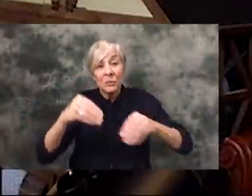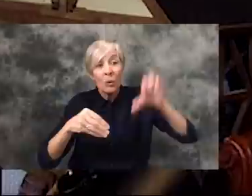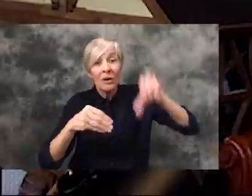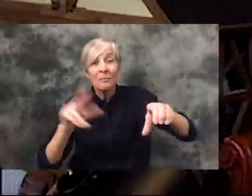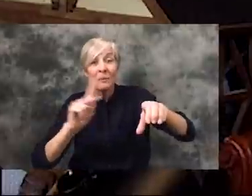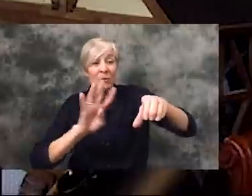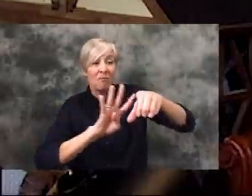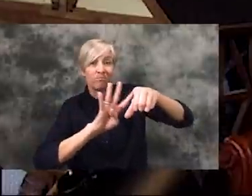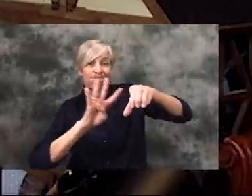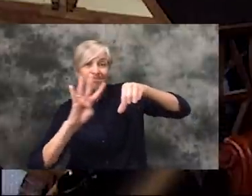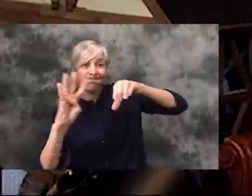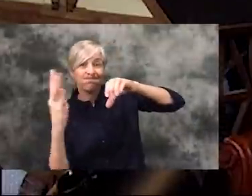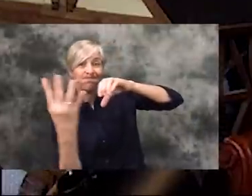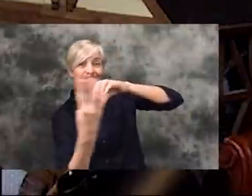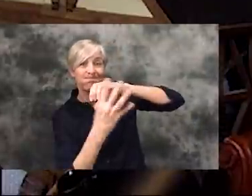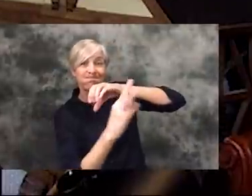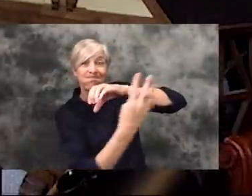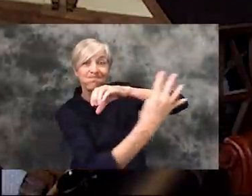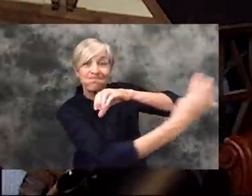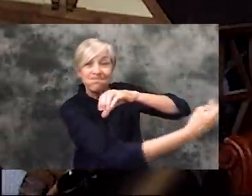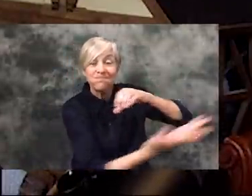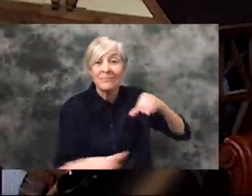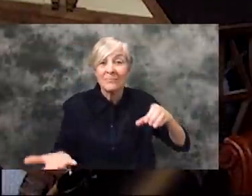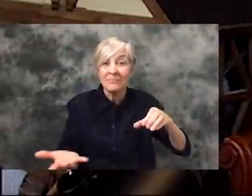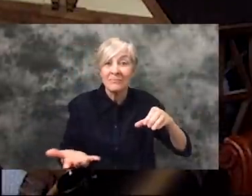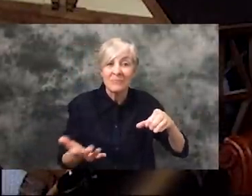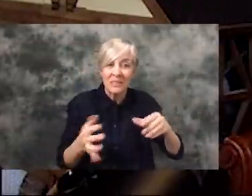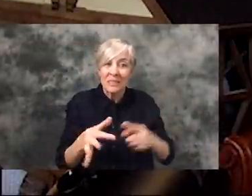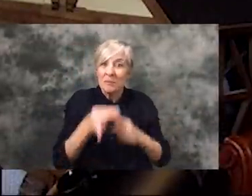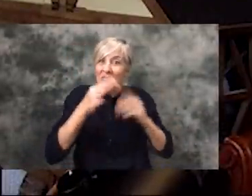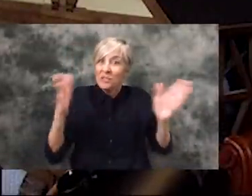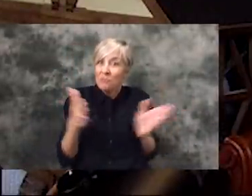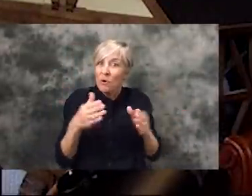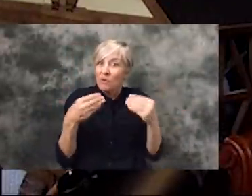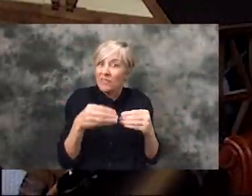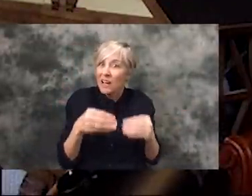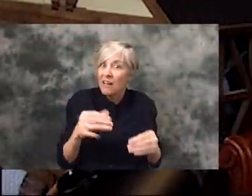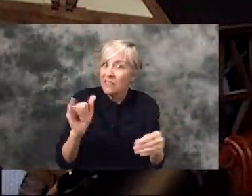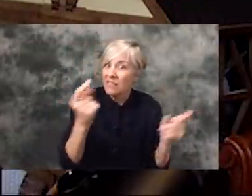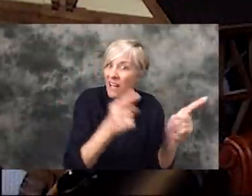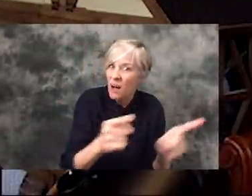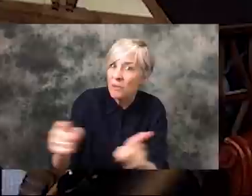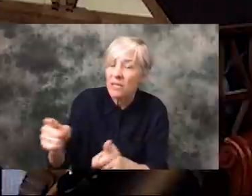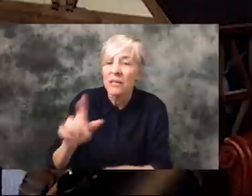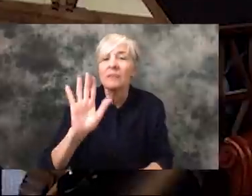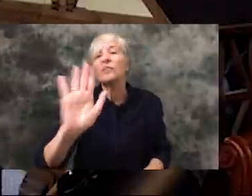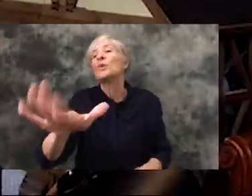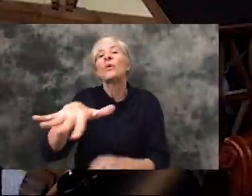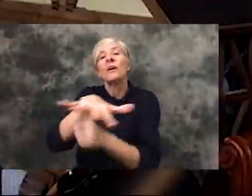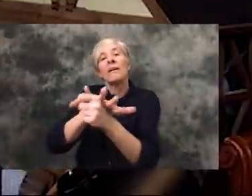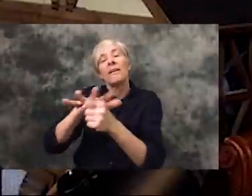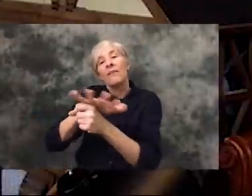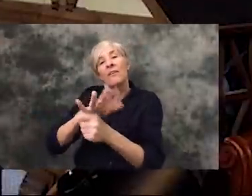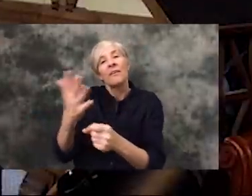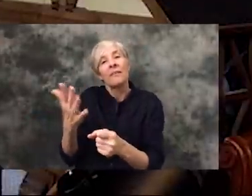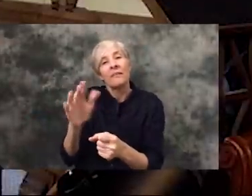stores. Especially in small towns. So, what is the shopping situation like currently